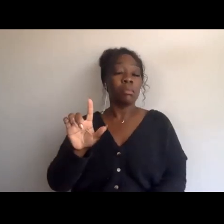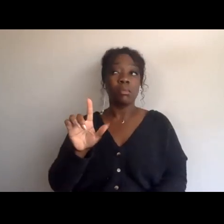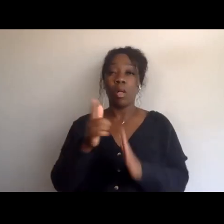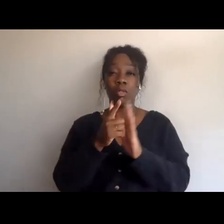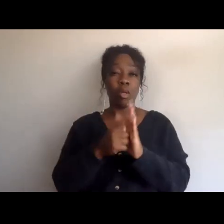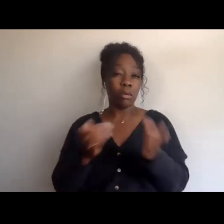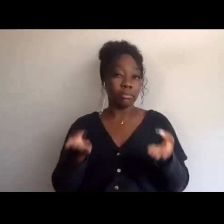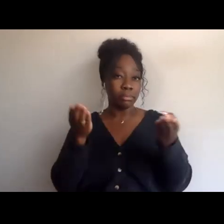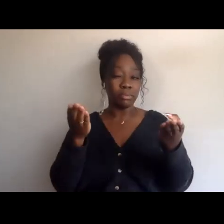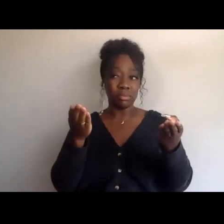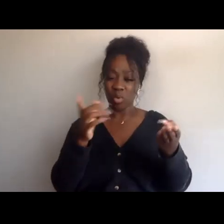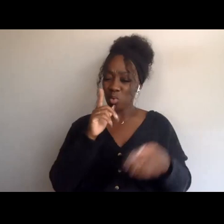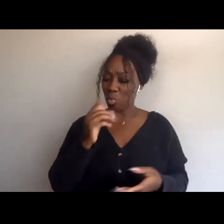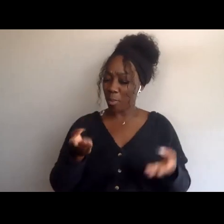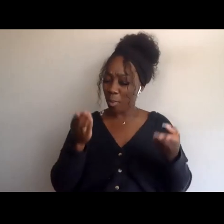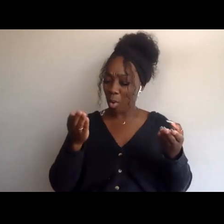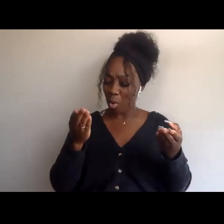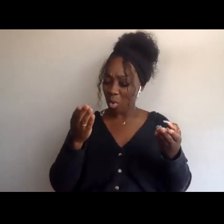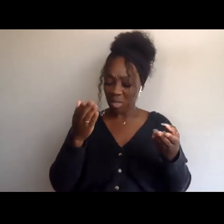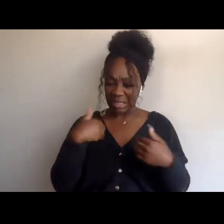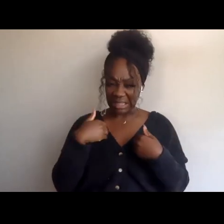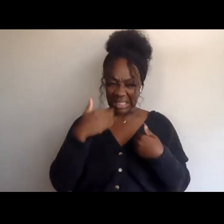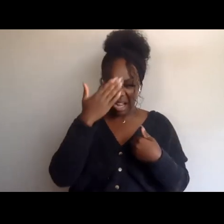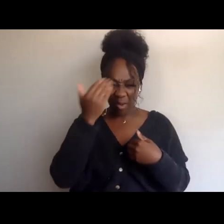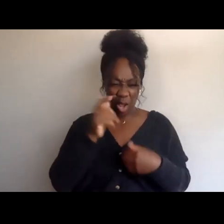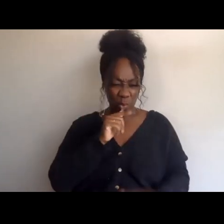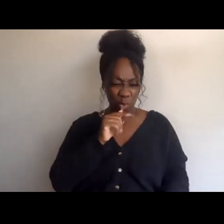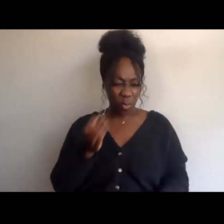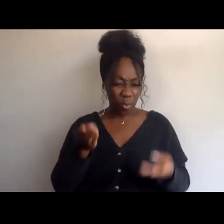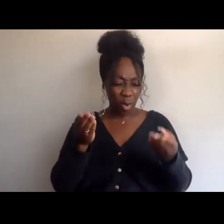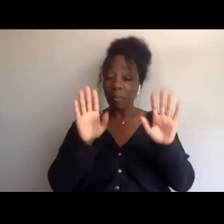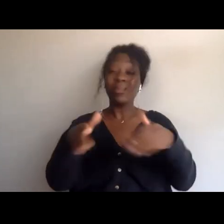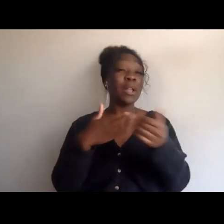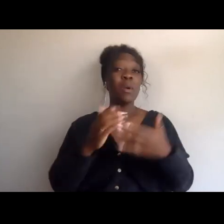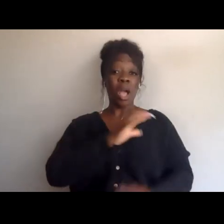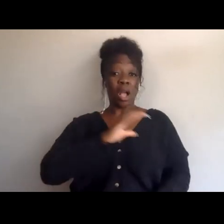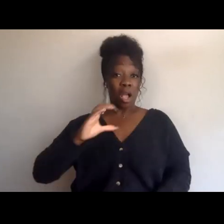I hope I don't mess this up. There's a bill, that's in Congress, that's all I'm gonna say, that was proposed by a congressperson,